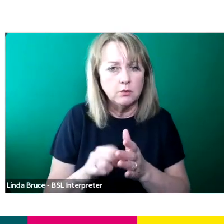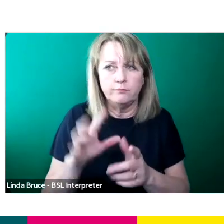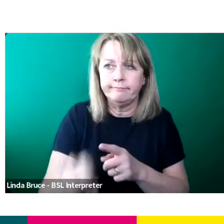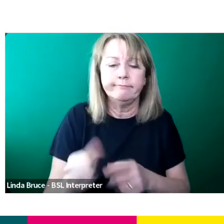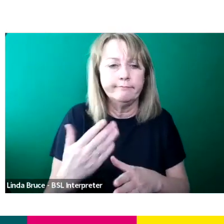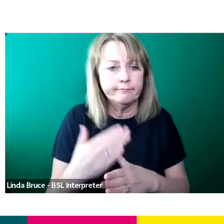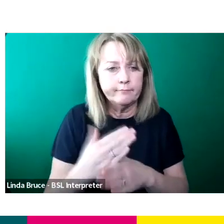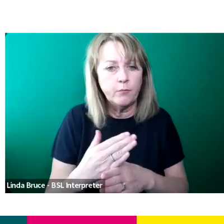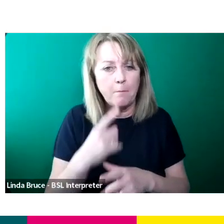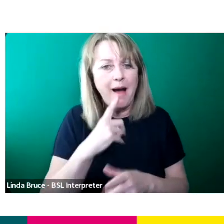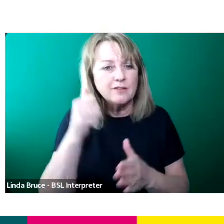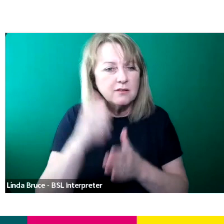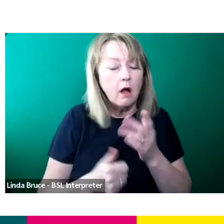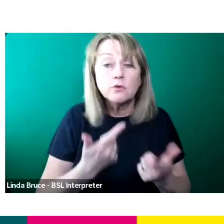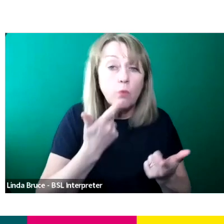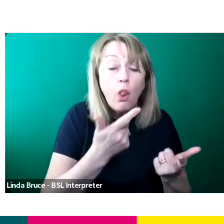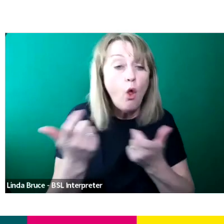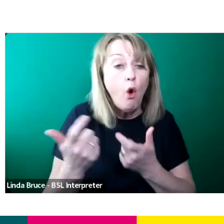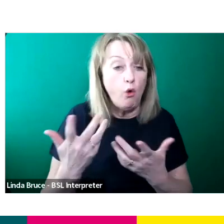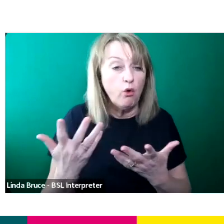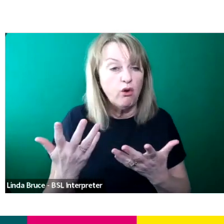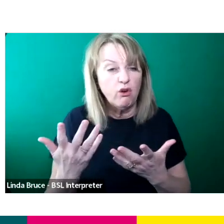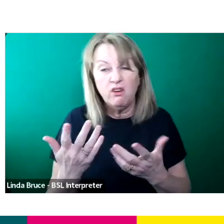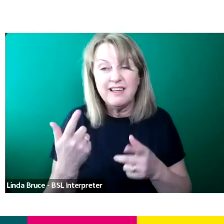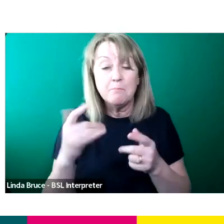get starting to look anyway even if you don't get anywhere, just start to have a little